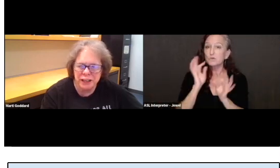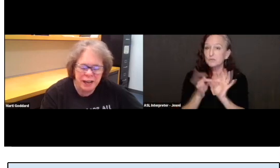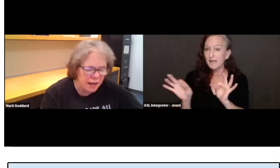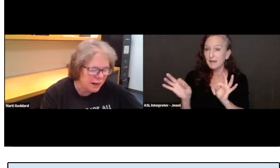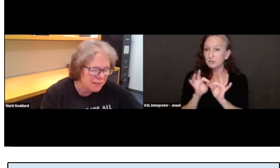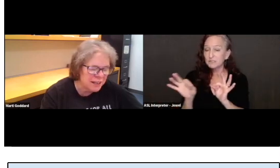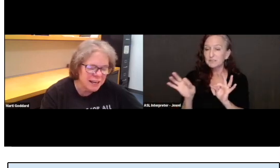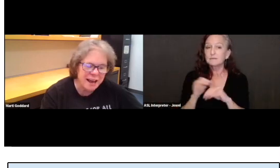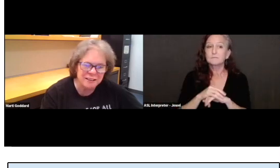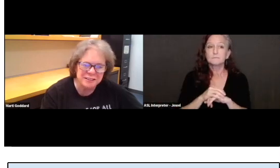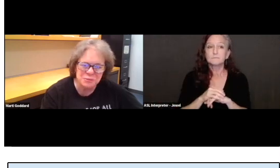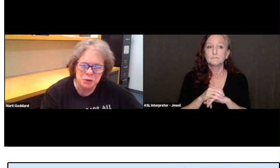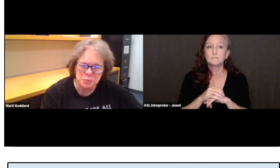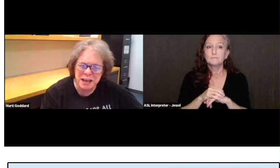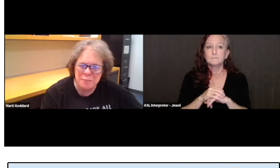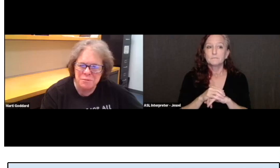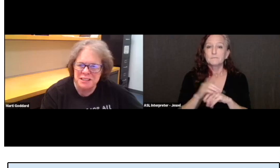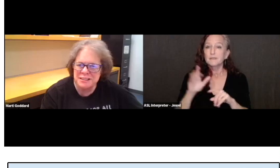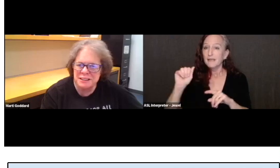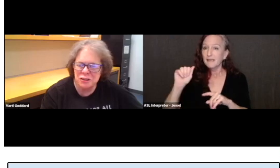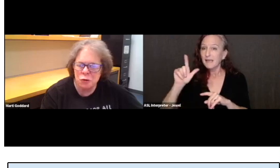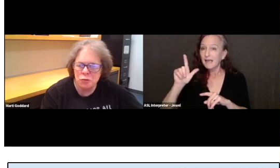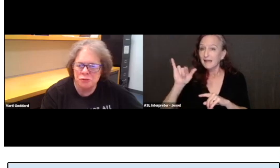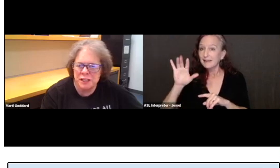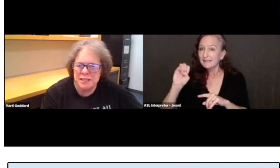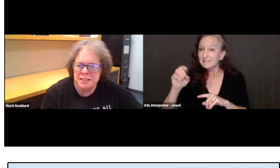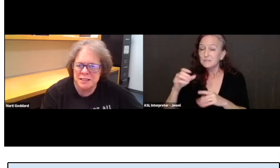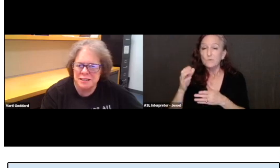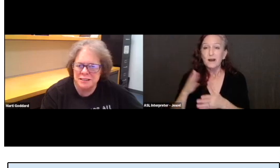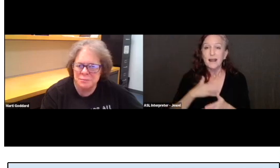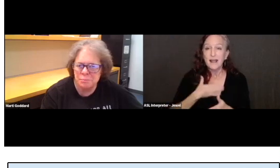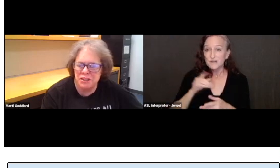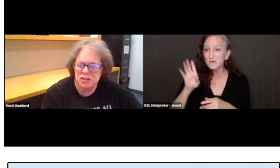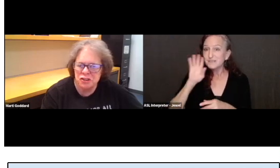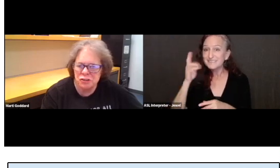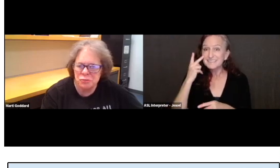And I think Alice will be happy to see an old friend in this picture,